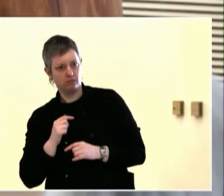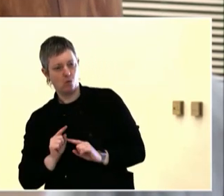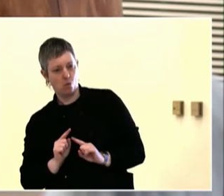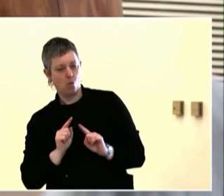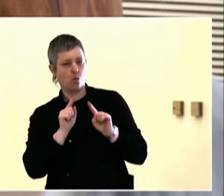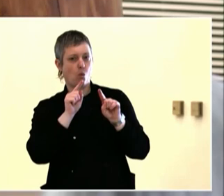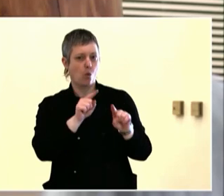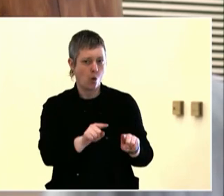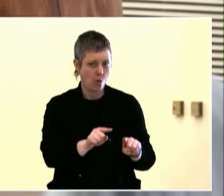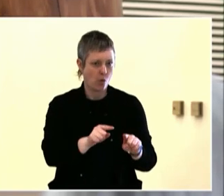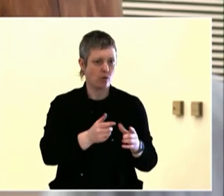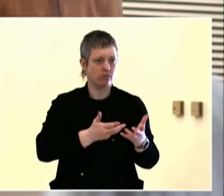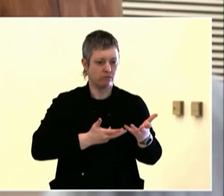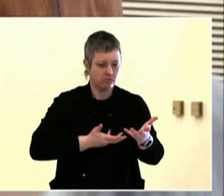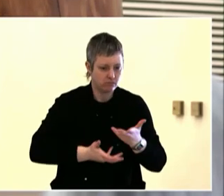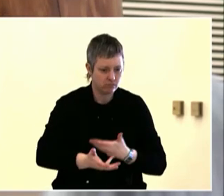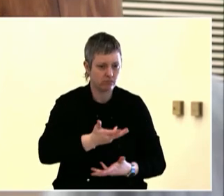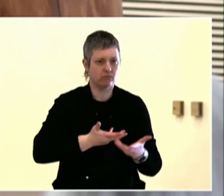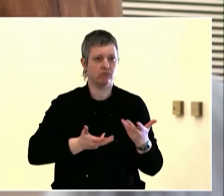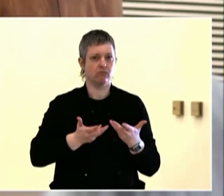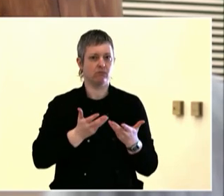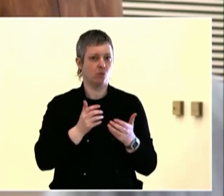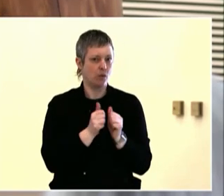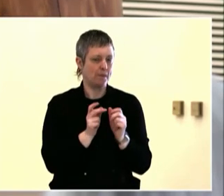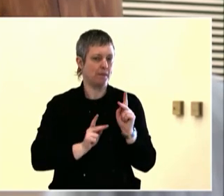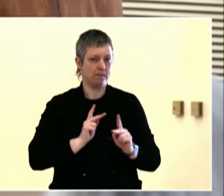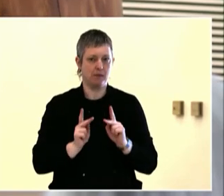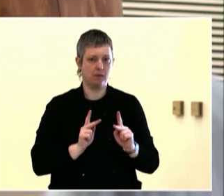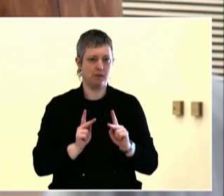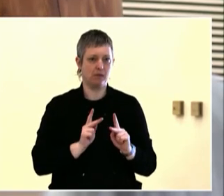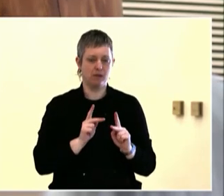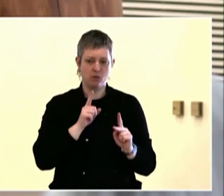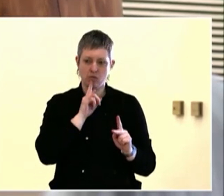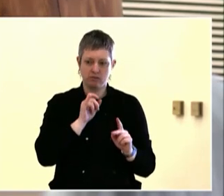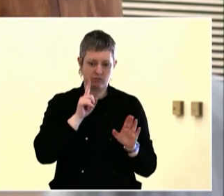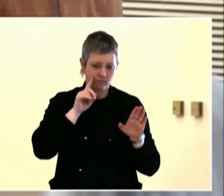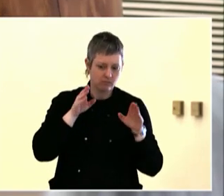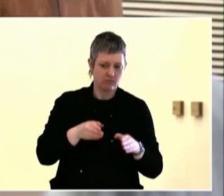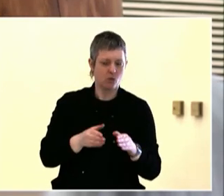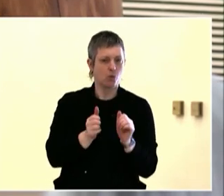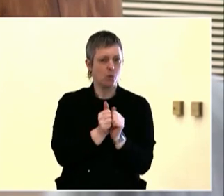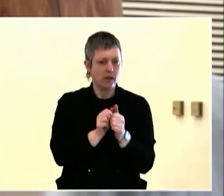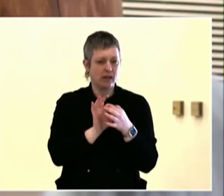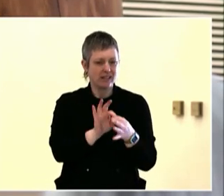budget cycle. It's not just because someone told you to.